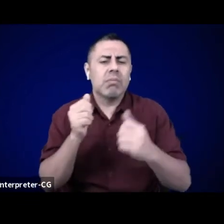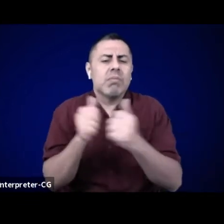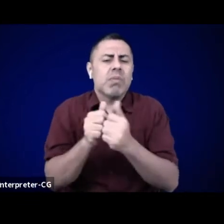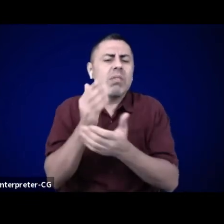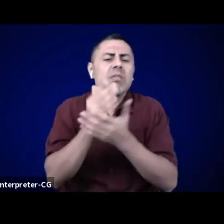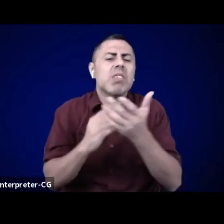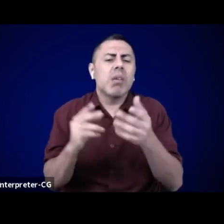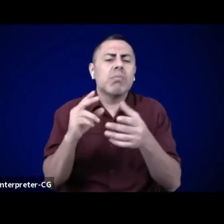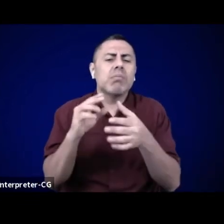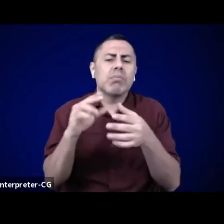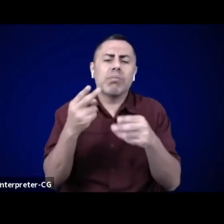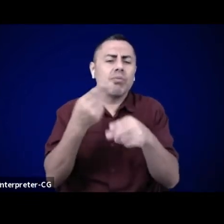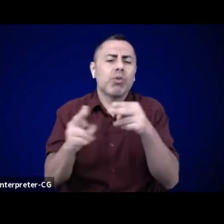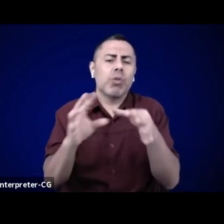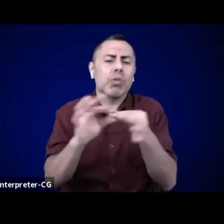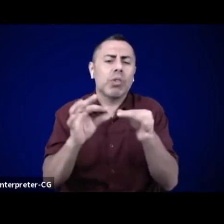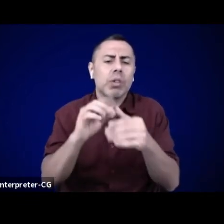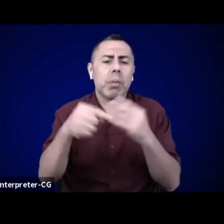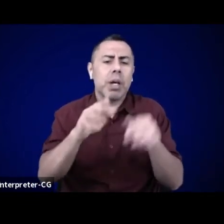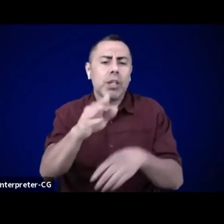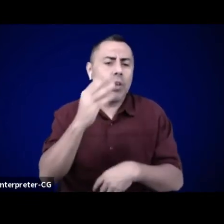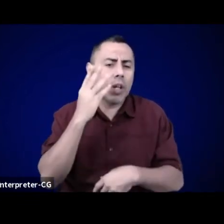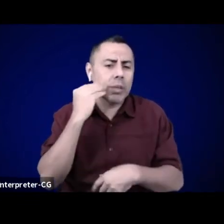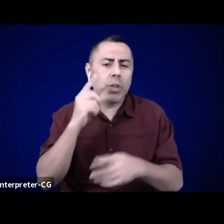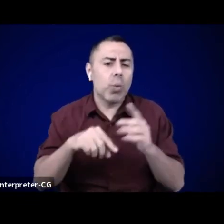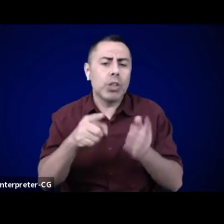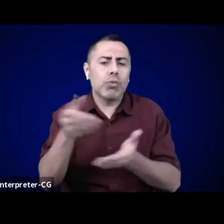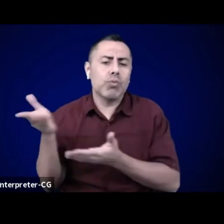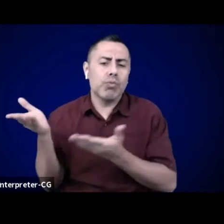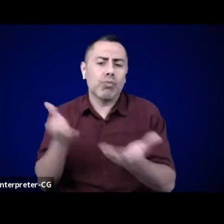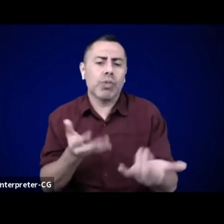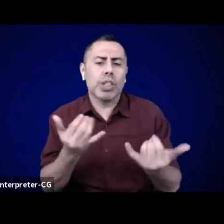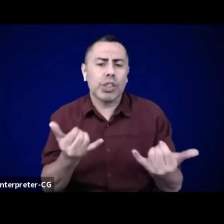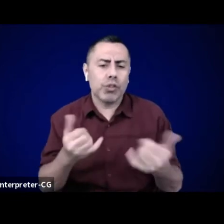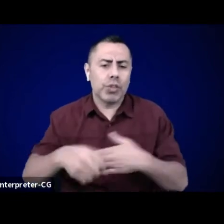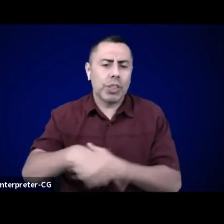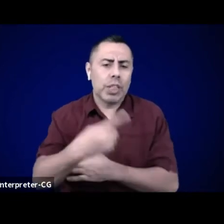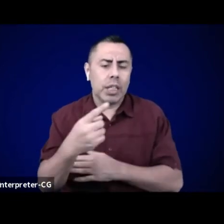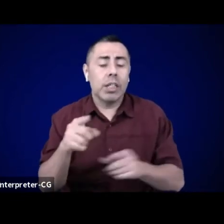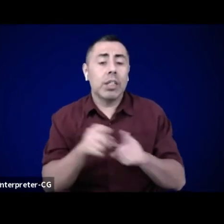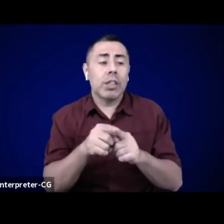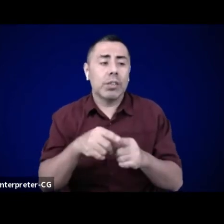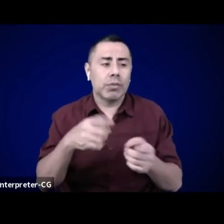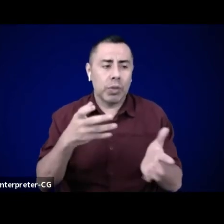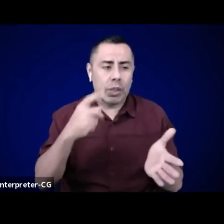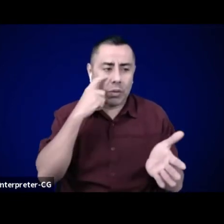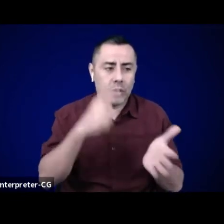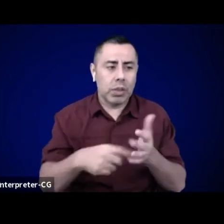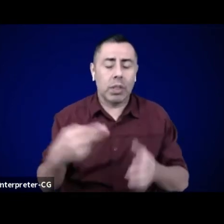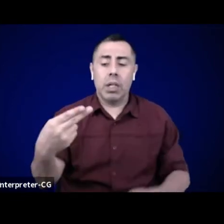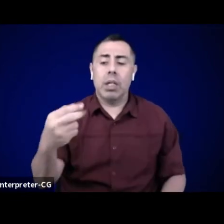While this flows in, we want to thank Haystack Mountain School of Craft, who instigated phase one,